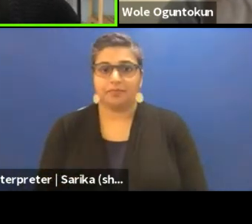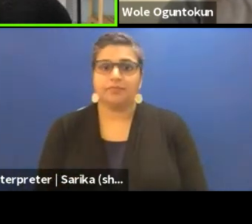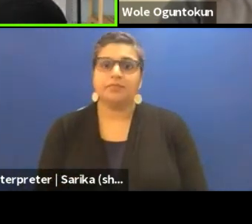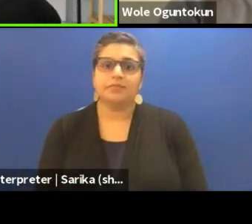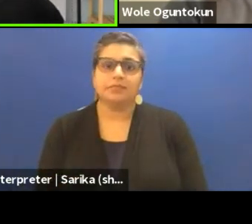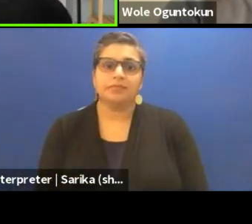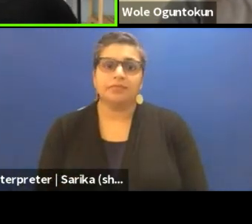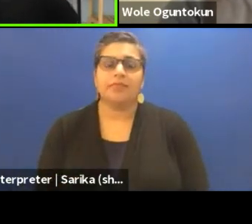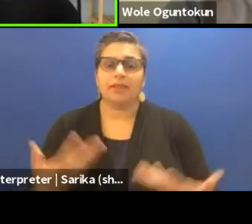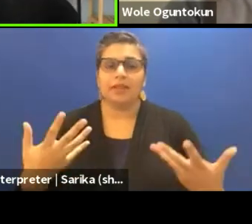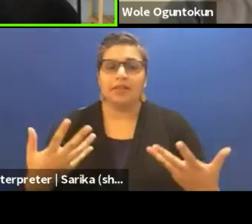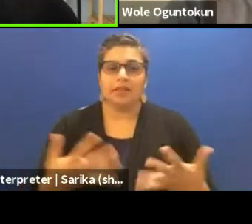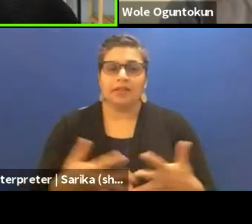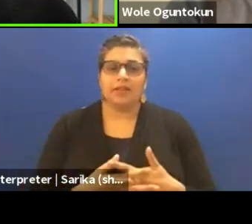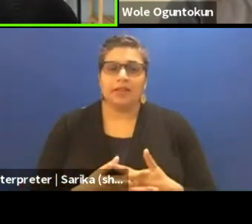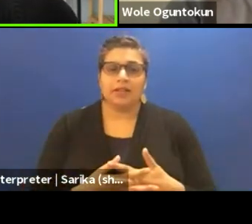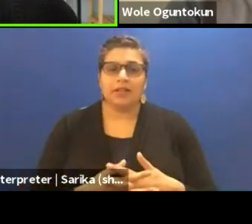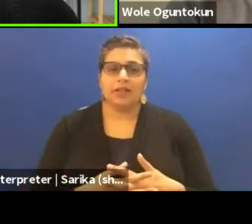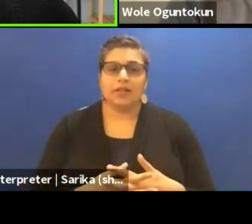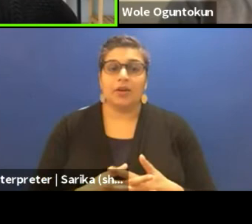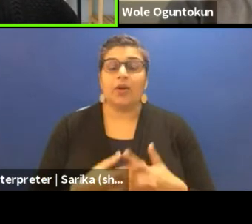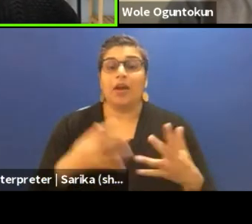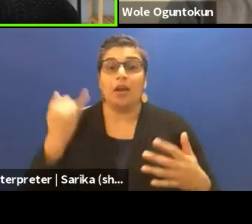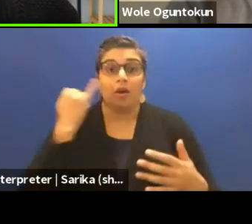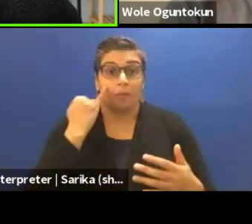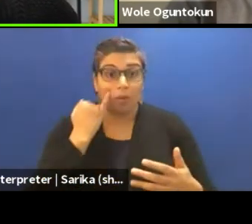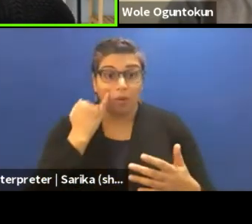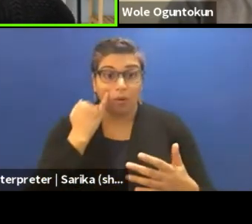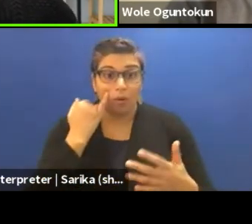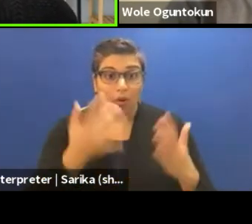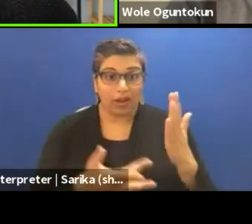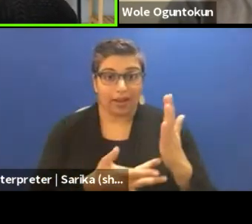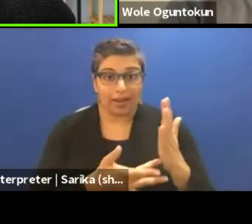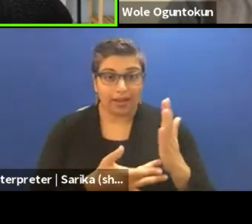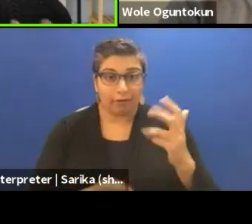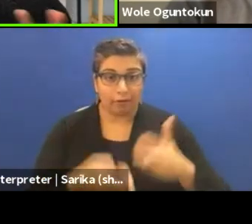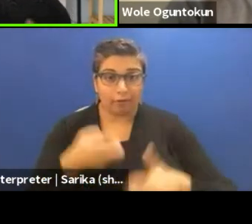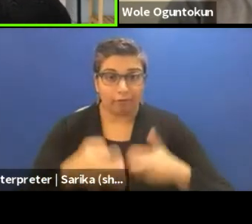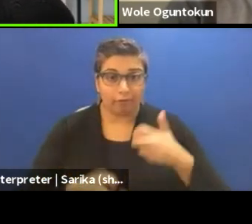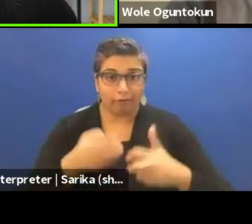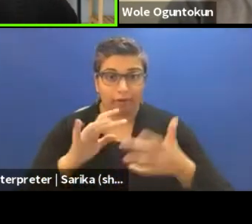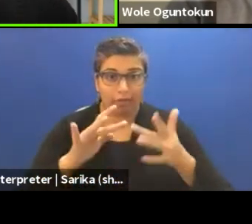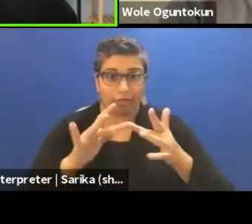Okay well, what we can also do is that in case it might be network there and lagging and all of that.